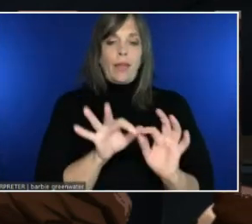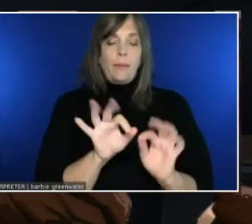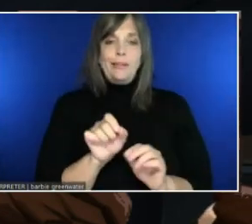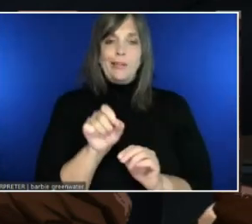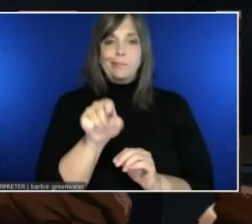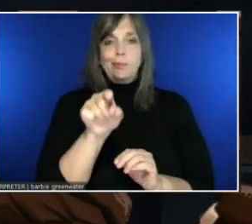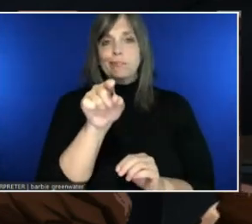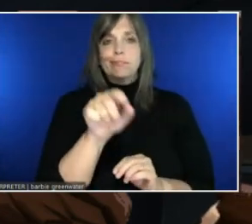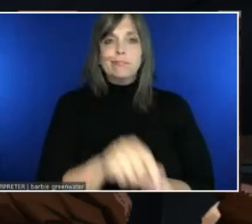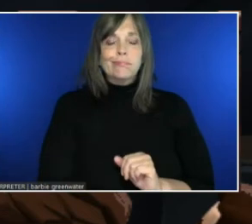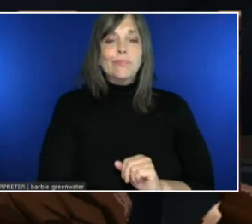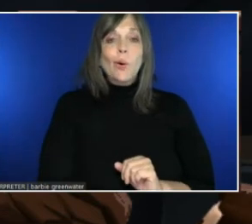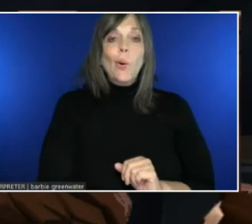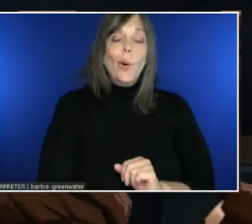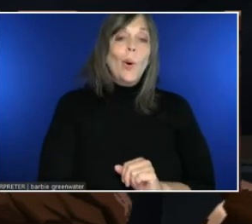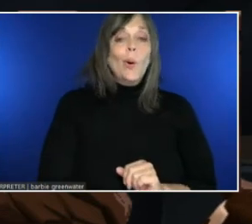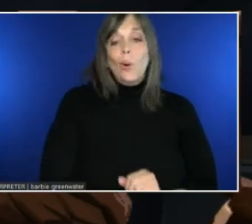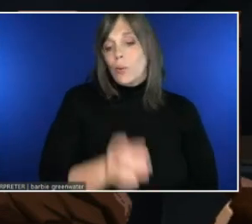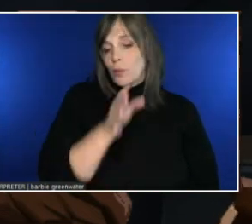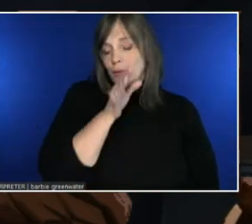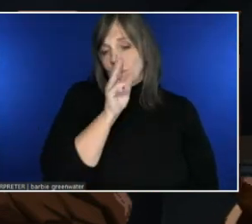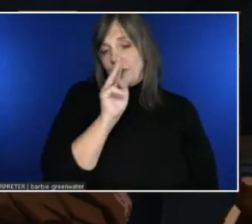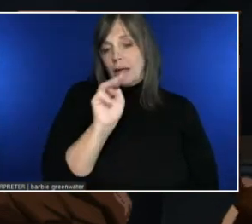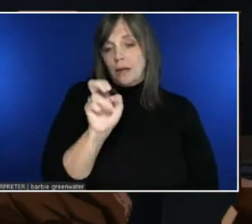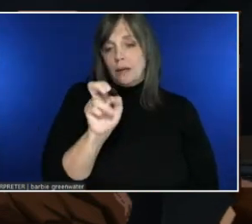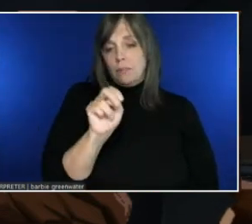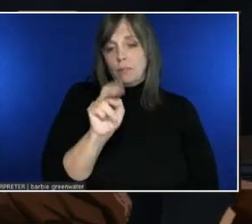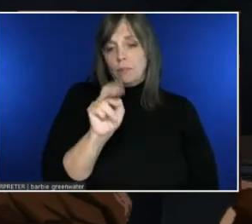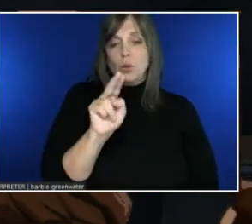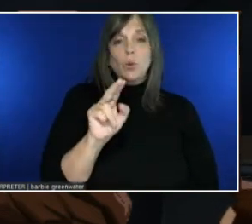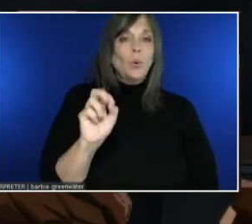a menu, or an event menu, or something like that.